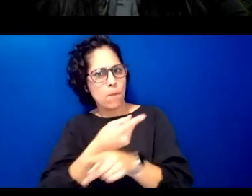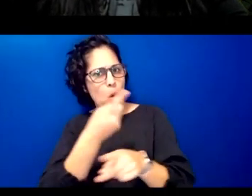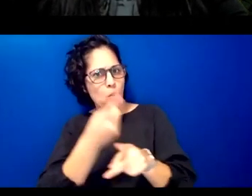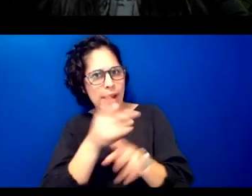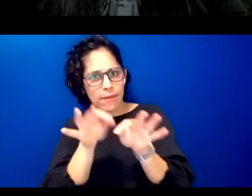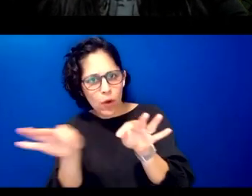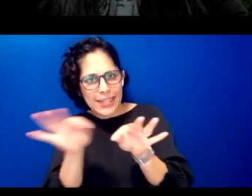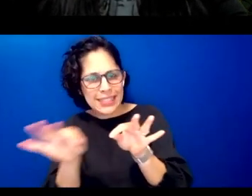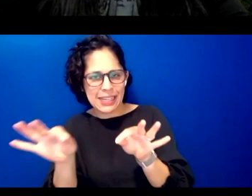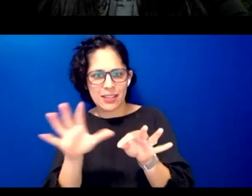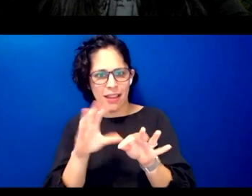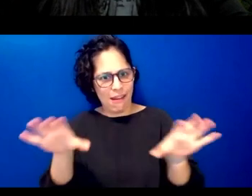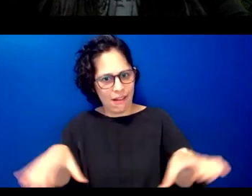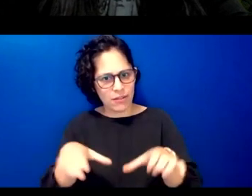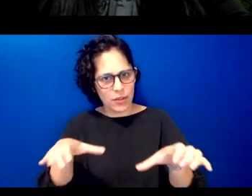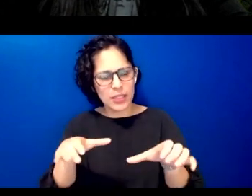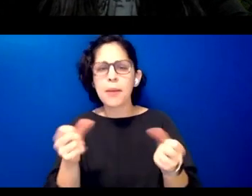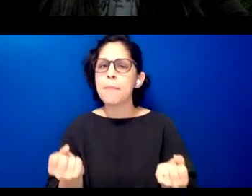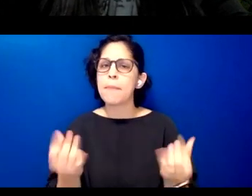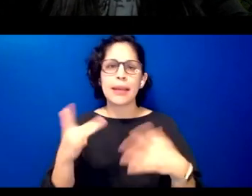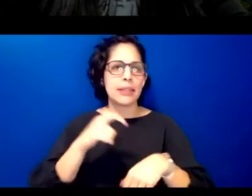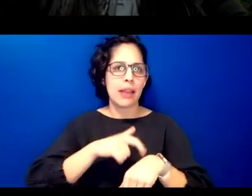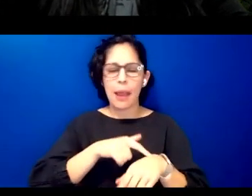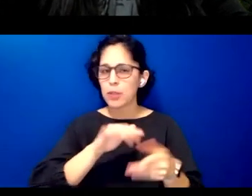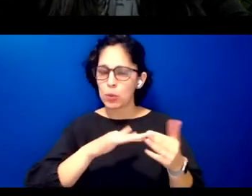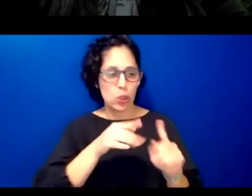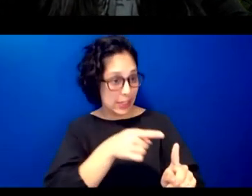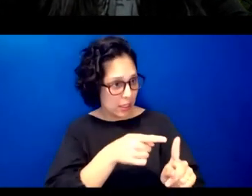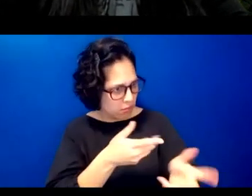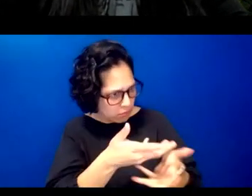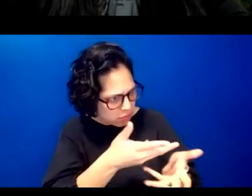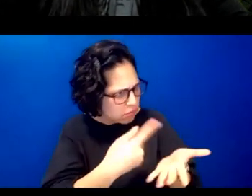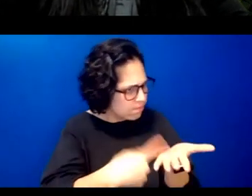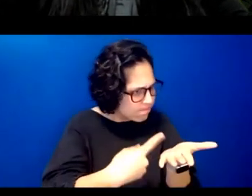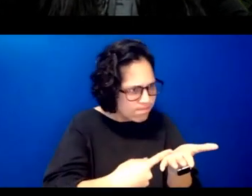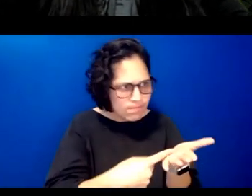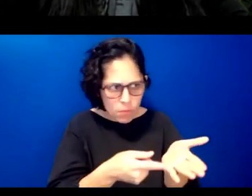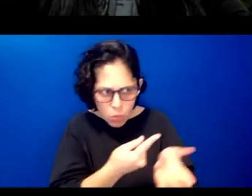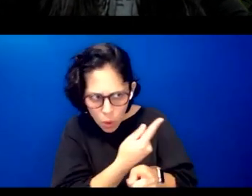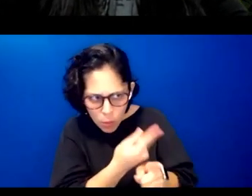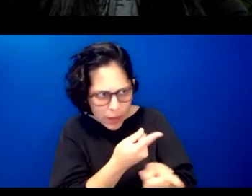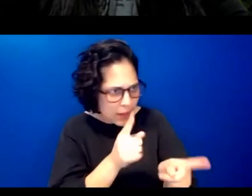communities are not necessarily consulted or if they are an individual is contacted